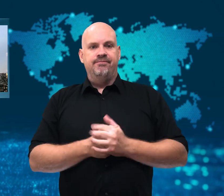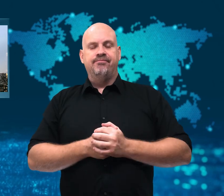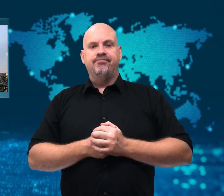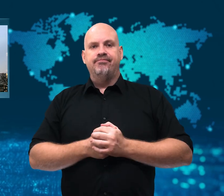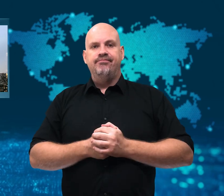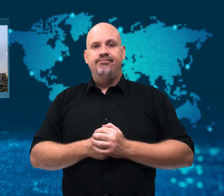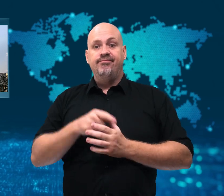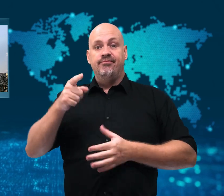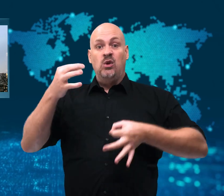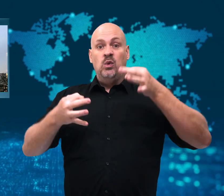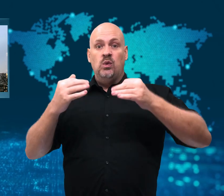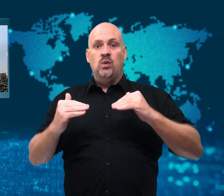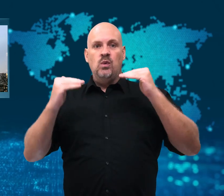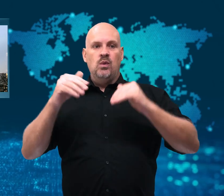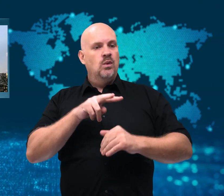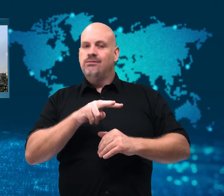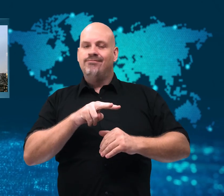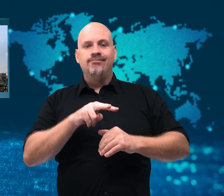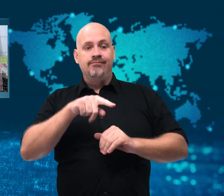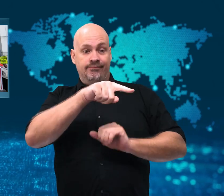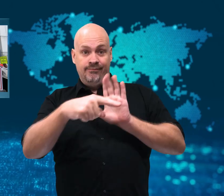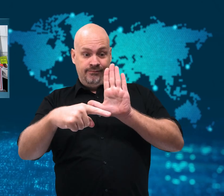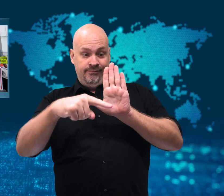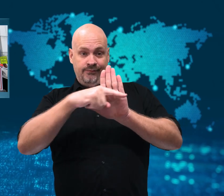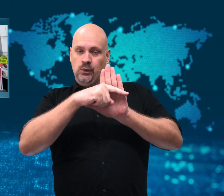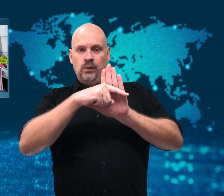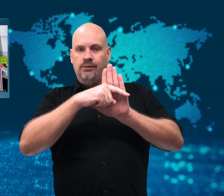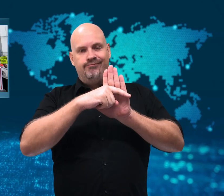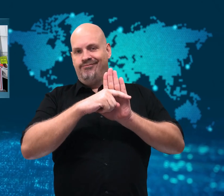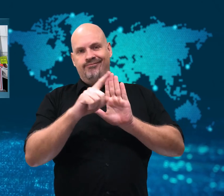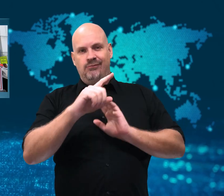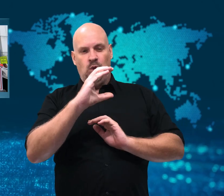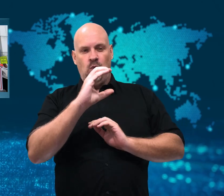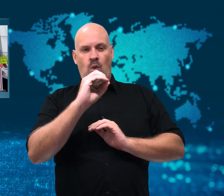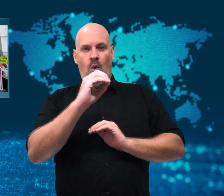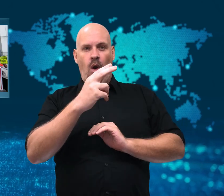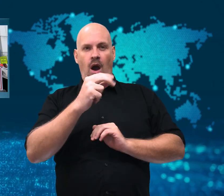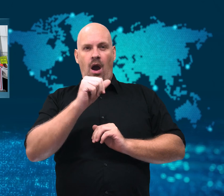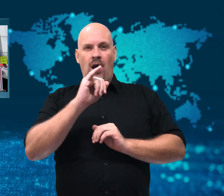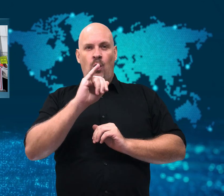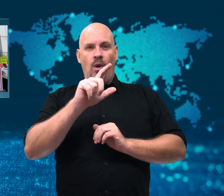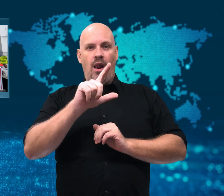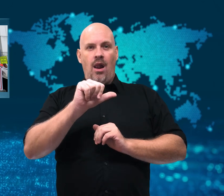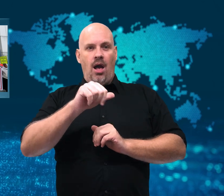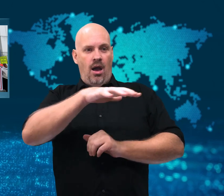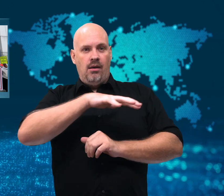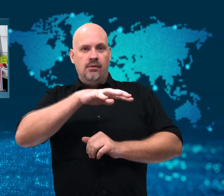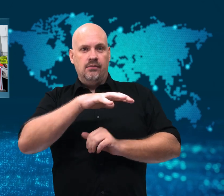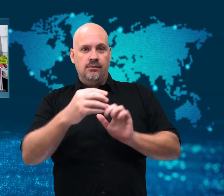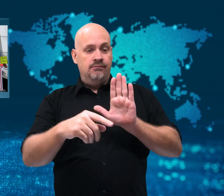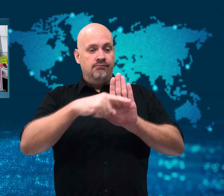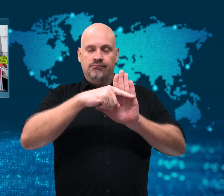The law also included pregnancies resulting from rape.